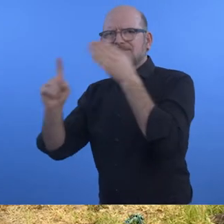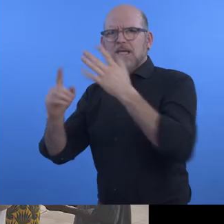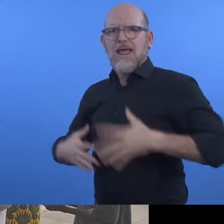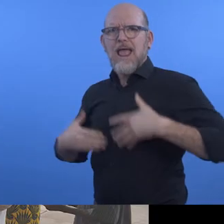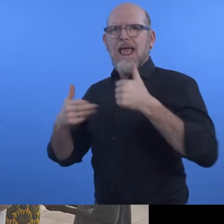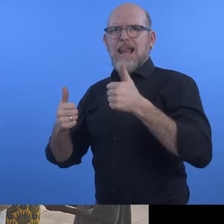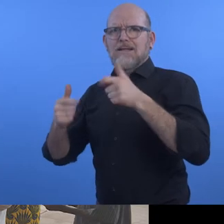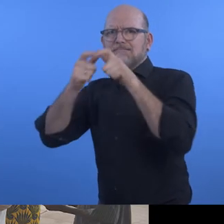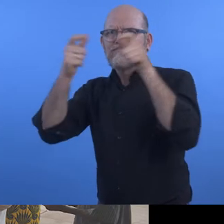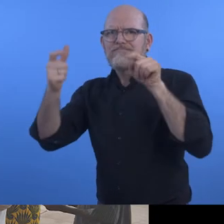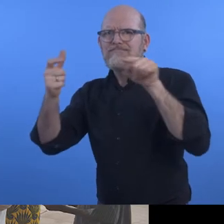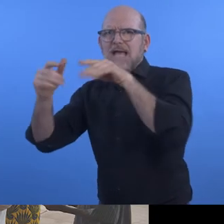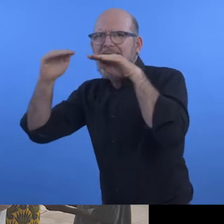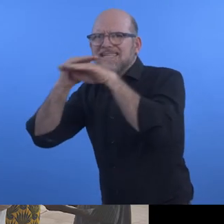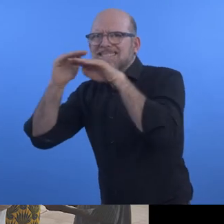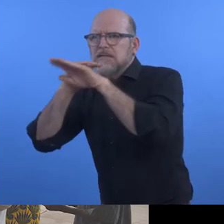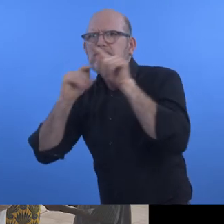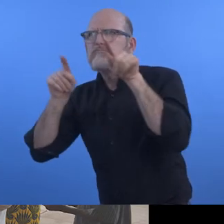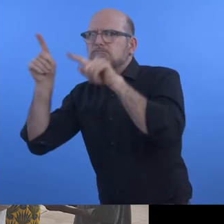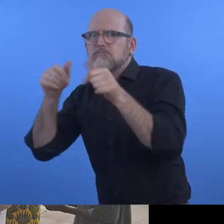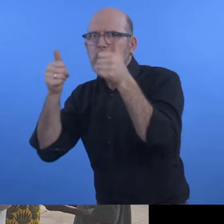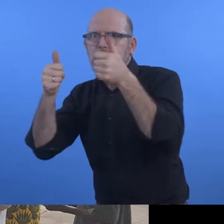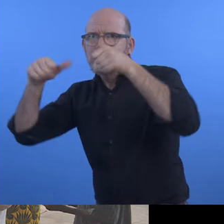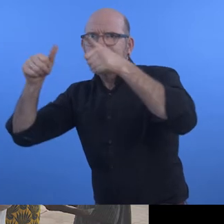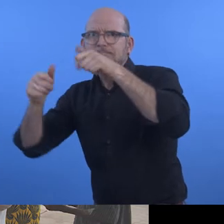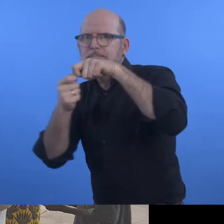health care facilities and to implement structural measures.